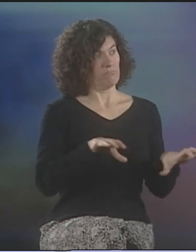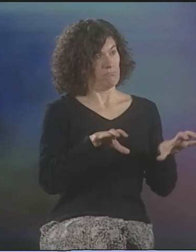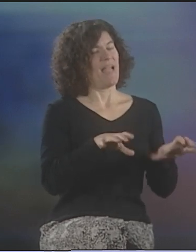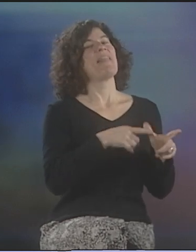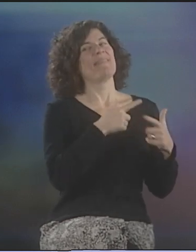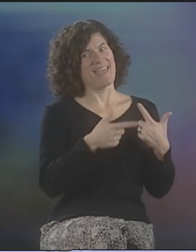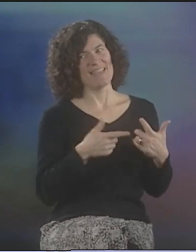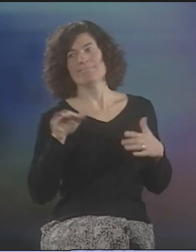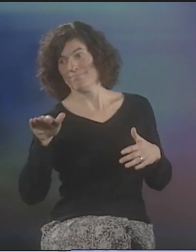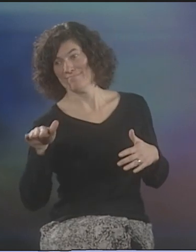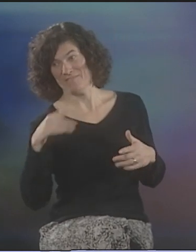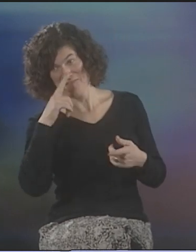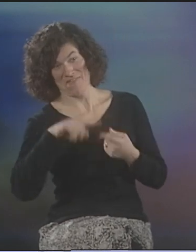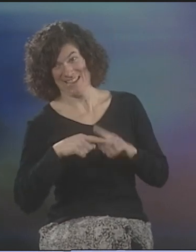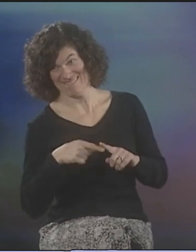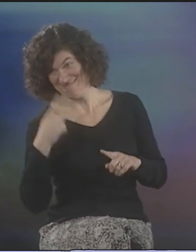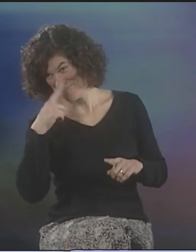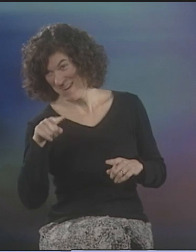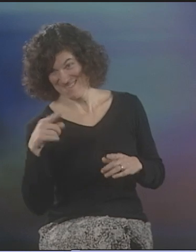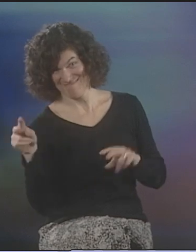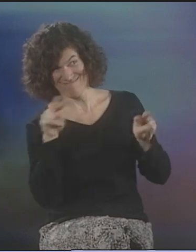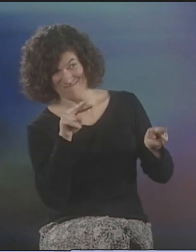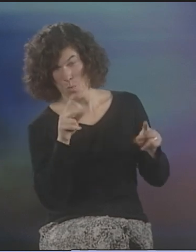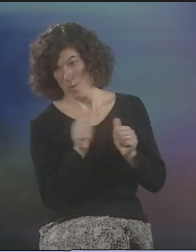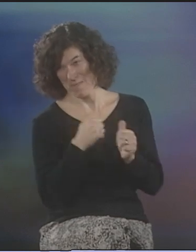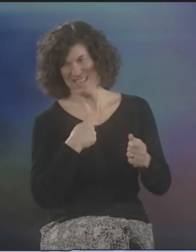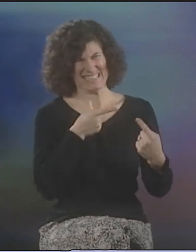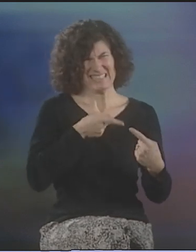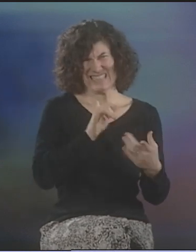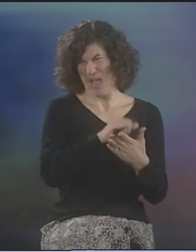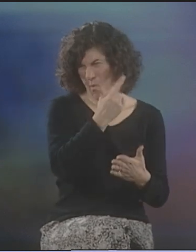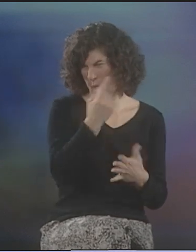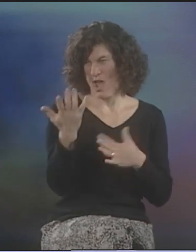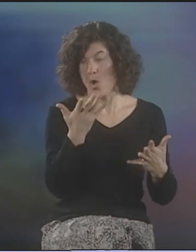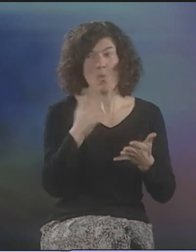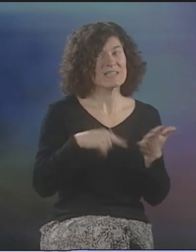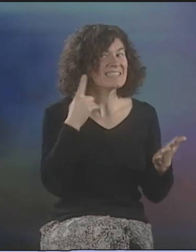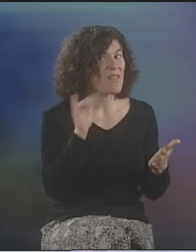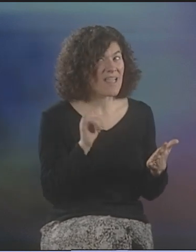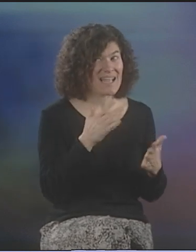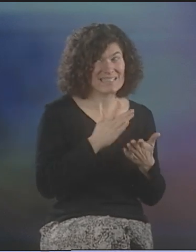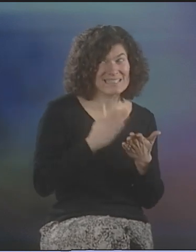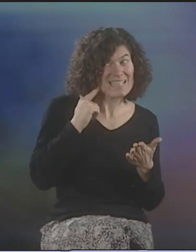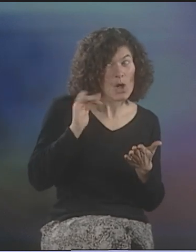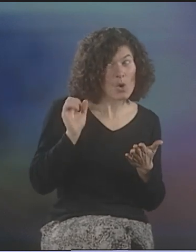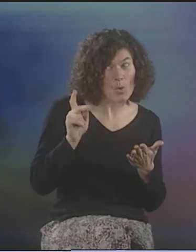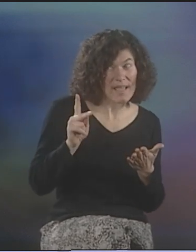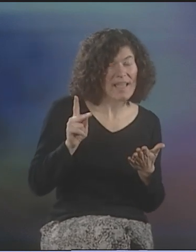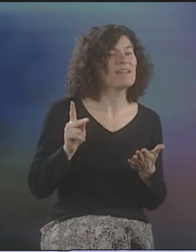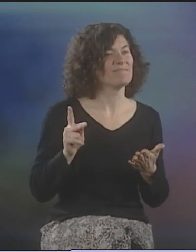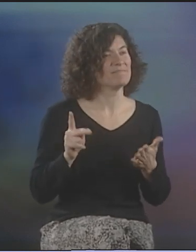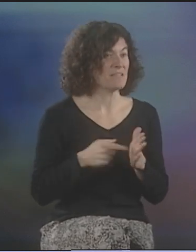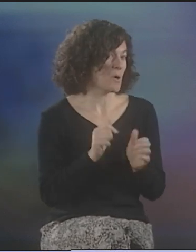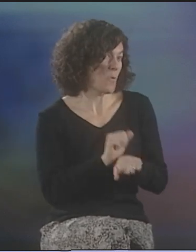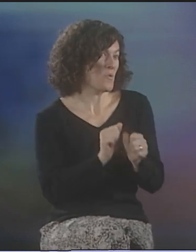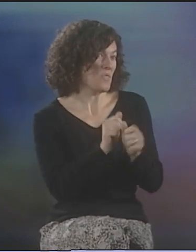I'D DO MY OWN WORK AND THEN I WOULD ASK OTHER FRIENDS TO WATCH IT WITH ME. I'D SAY, "OH, THIS PART'S GIVING ME A HARD TIME" OR "WHAT DO YOU THINK? DOES THIS SOUND OK?"